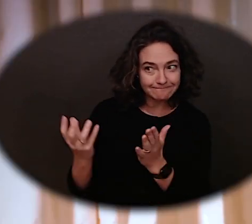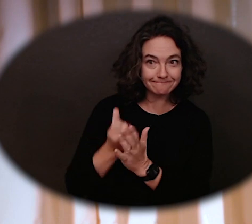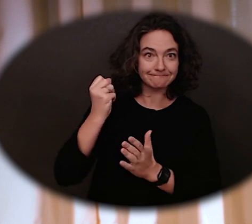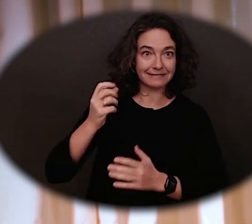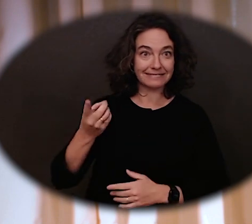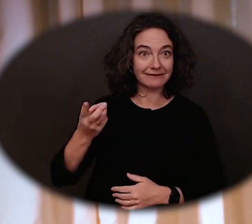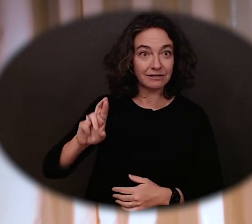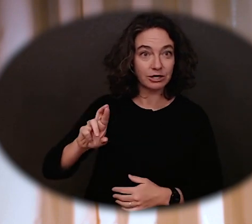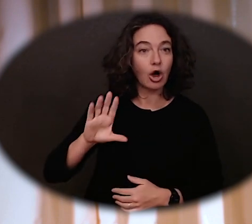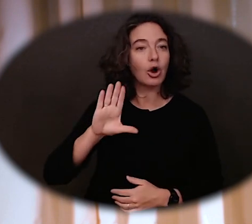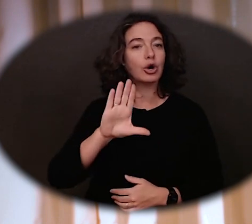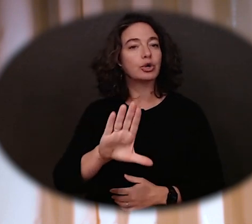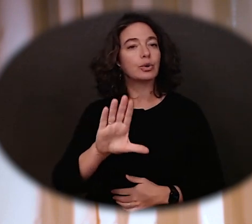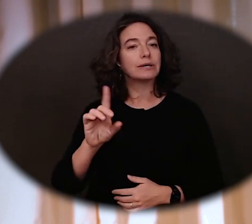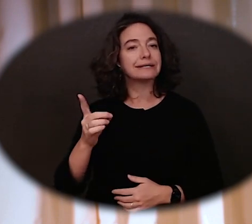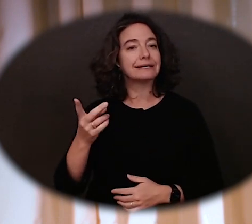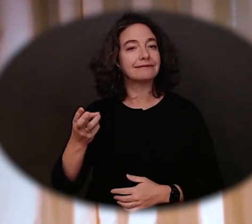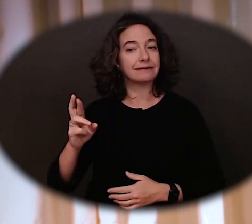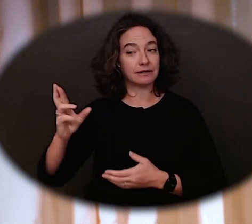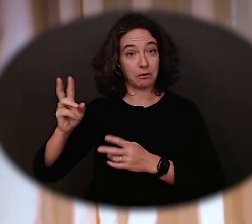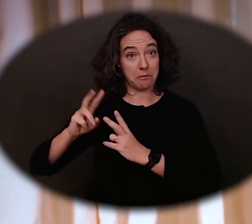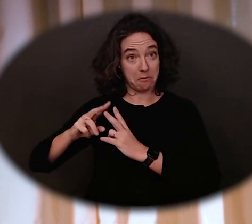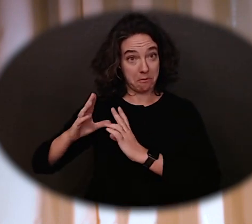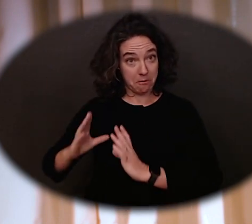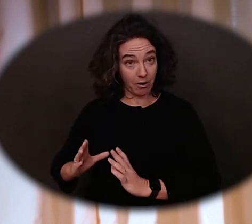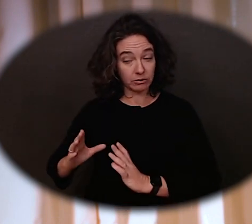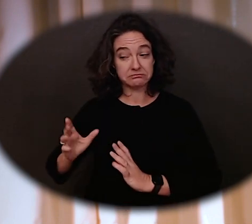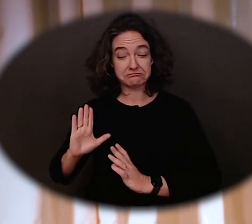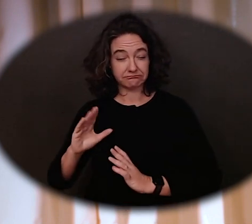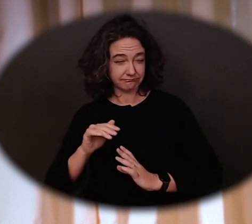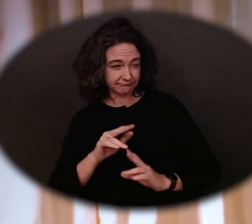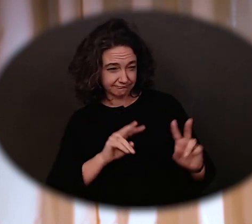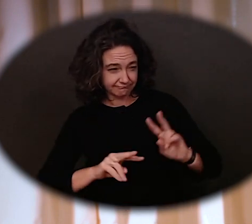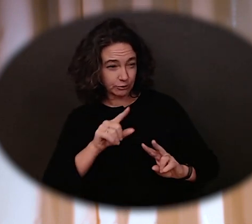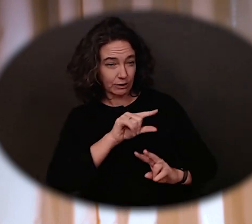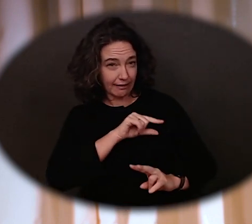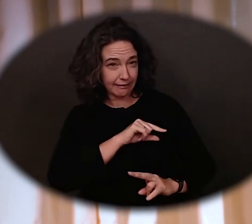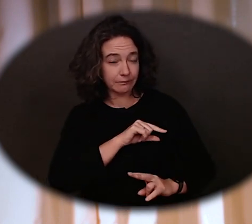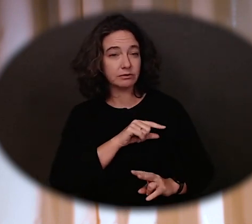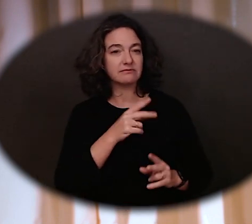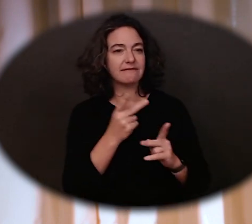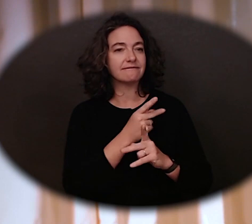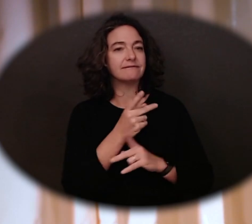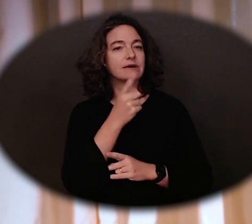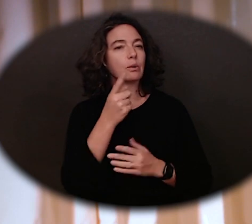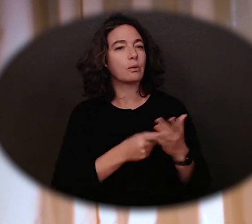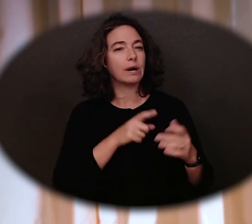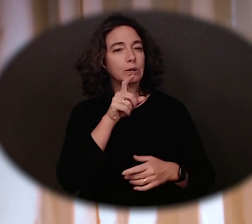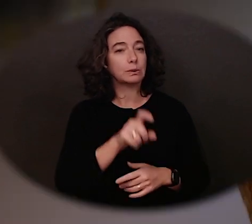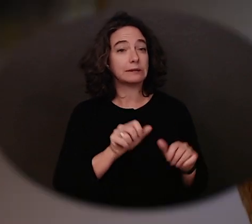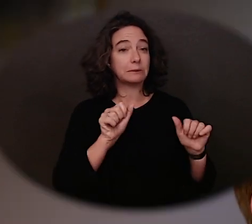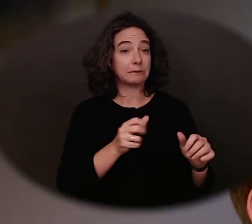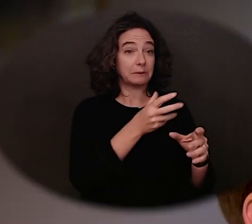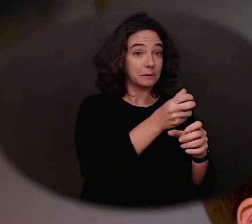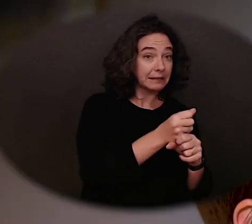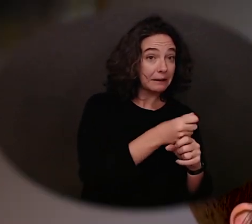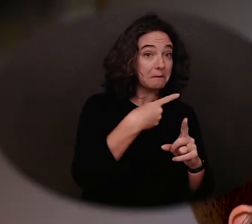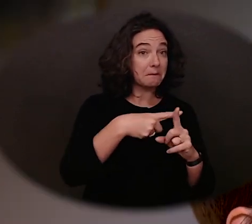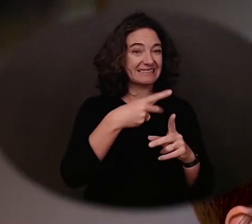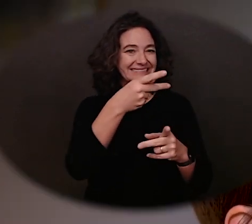your DVR partner will determine if you are eligible and help you identify what exactly you need to get or keep a job. You will work closely